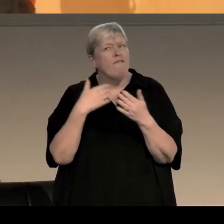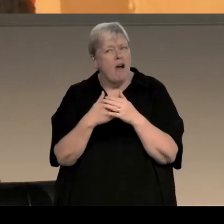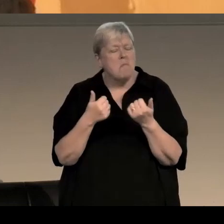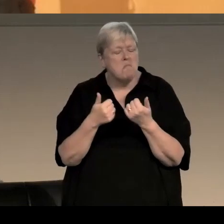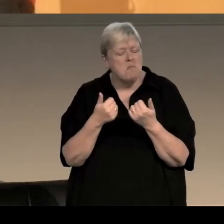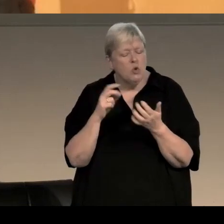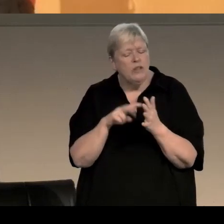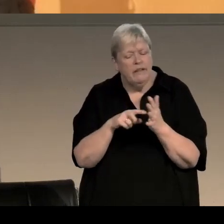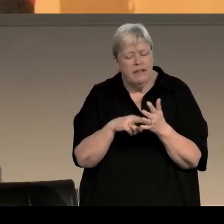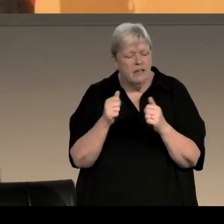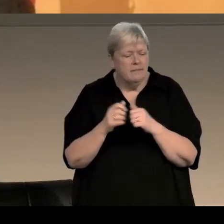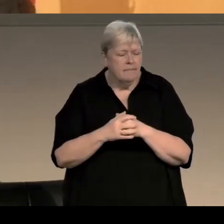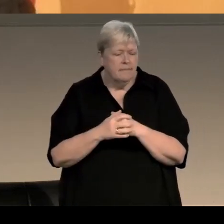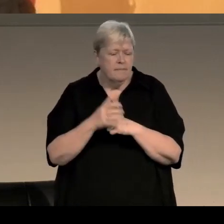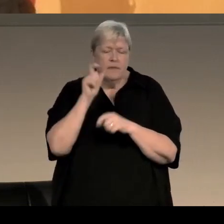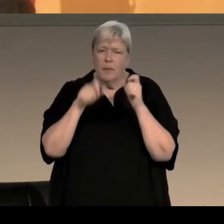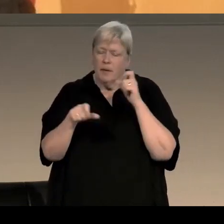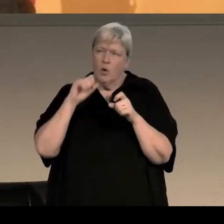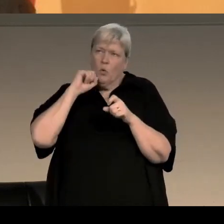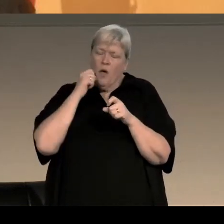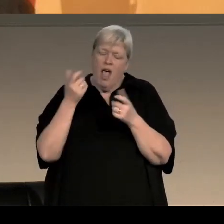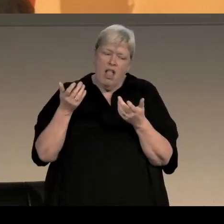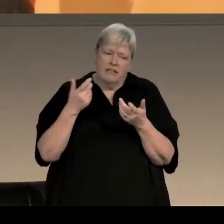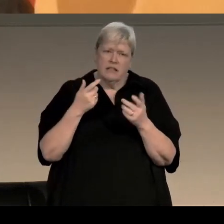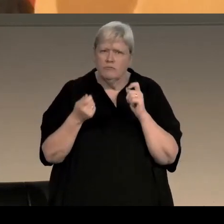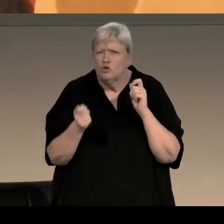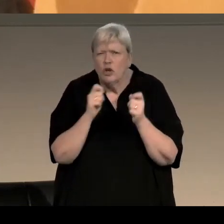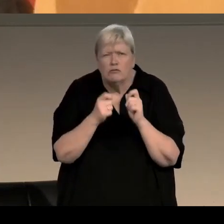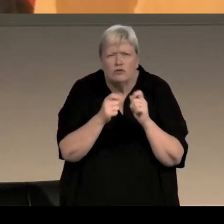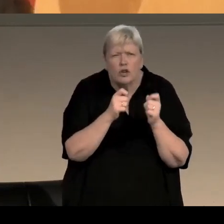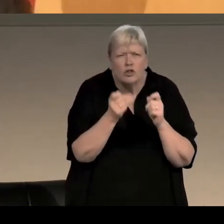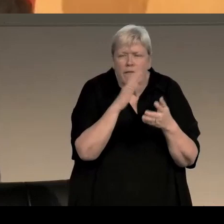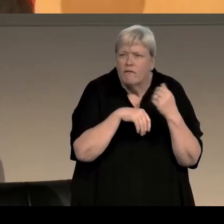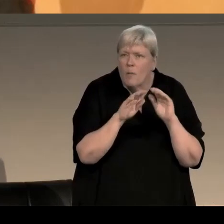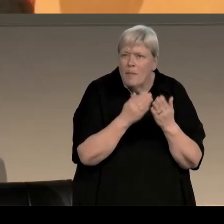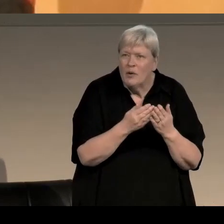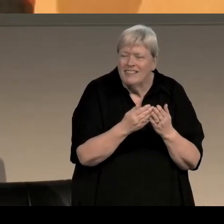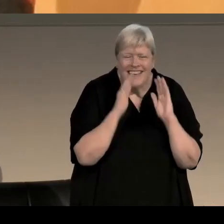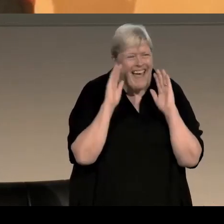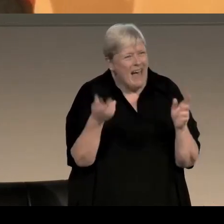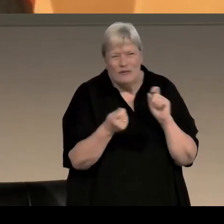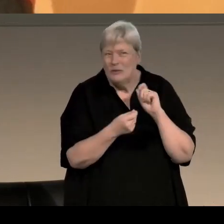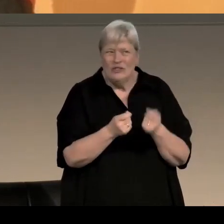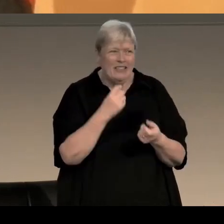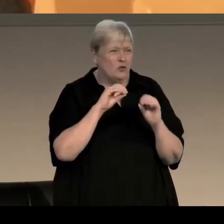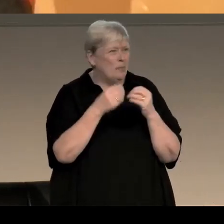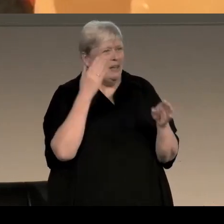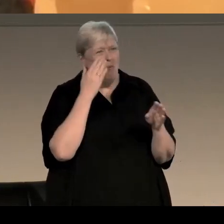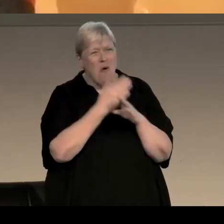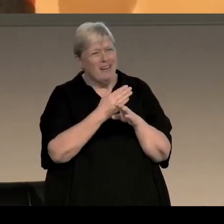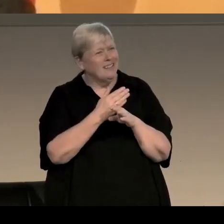and people will go "but that's changed and that's changed" but things have to change in order to make it work dramatically.